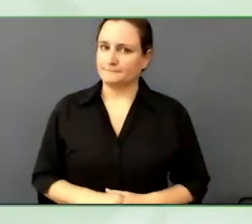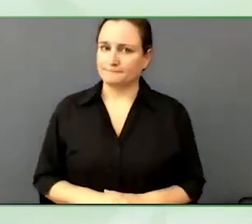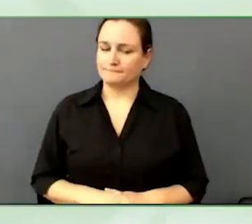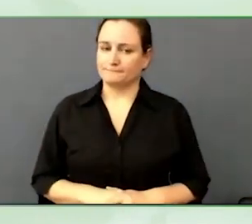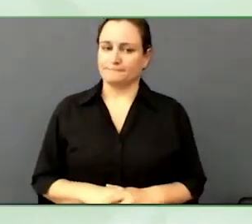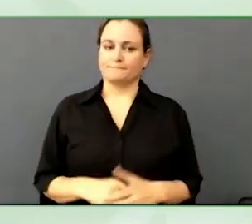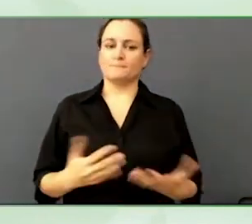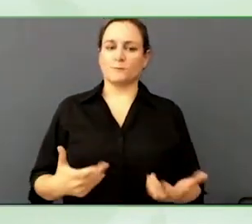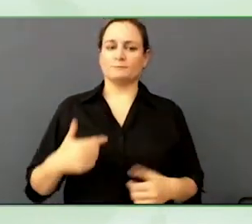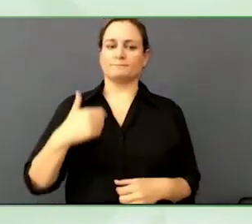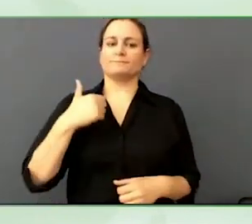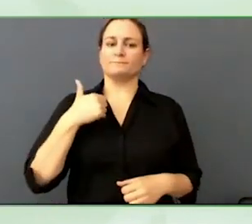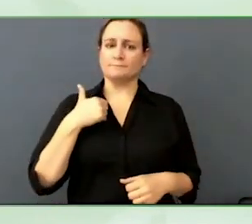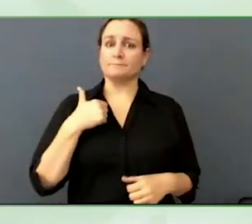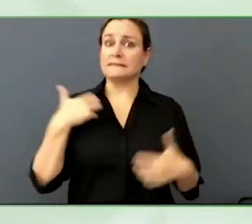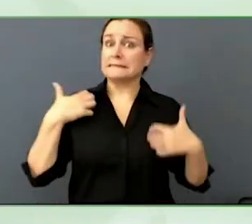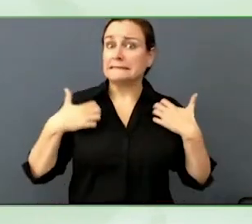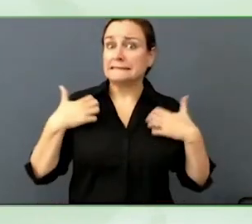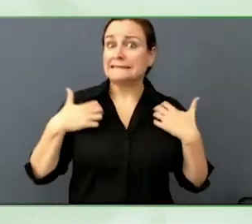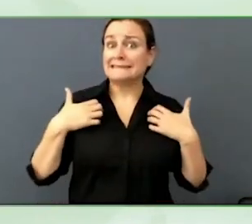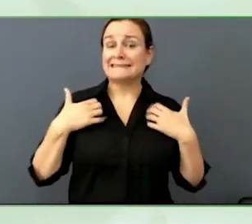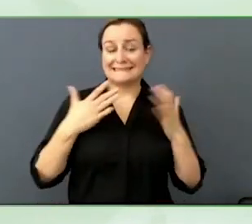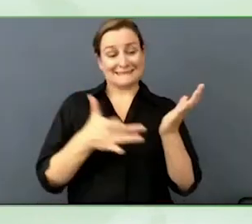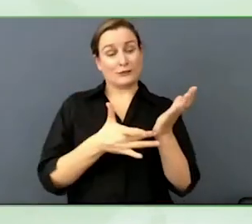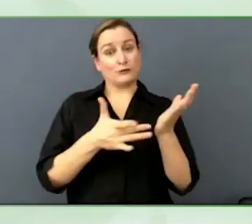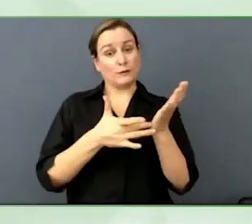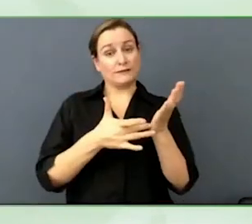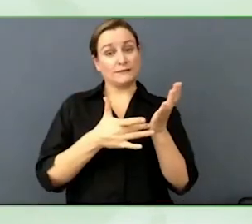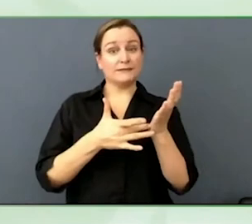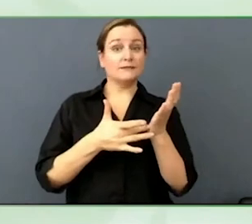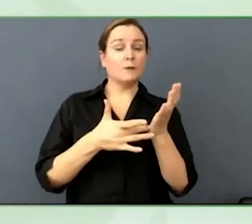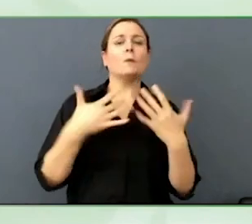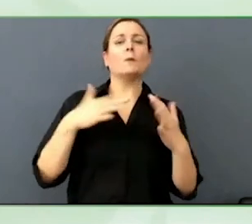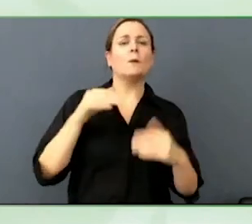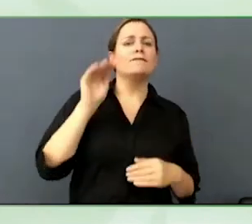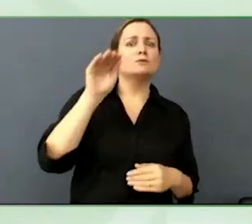I also have some concerns that they can be misused.